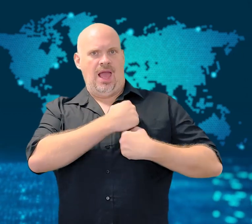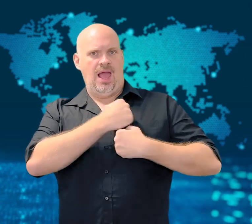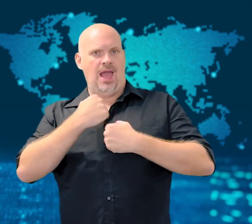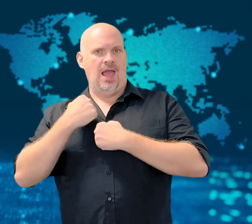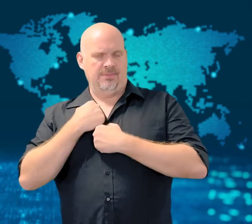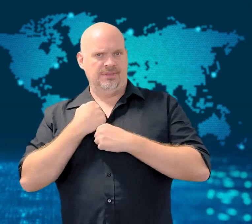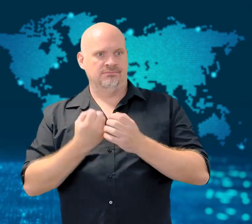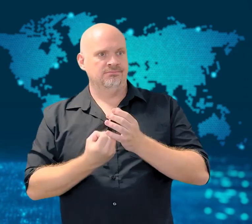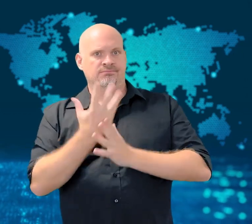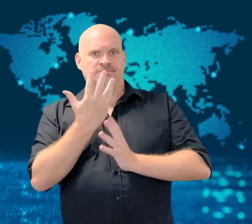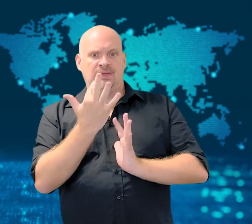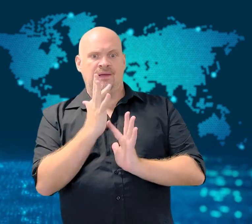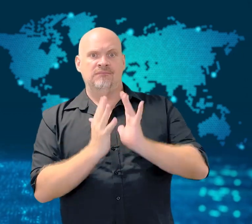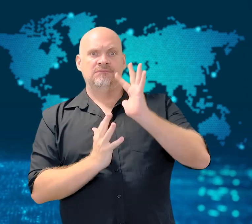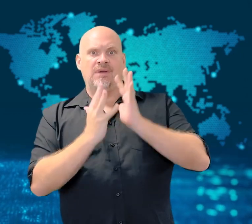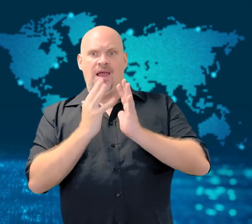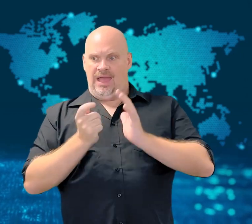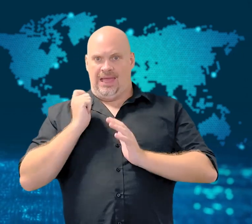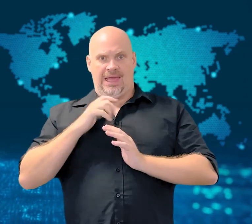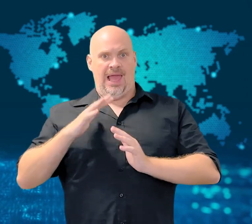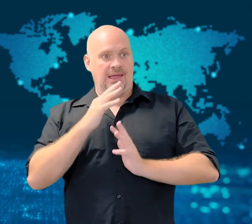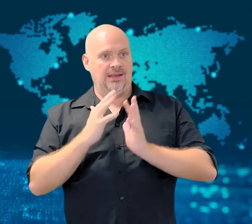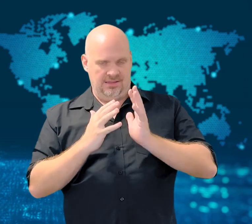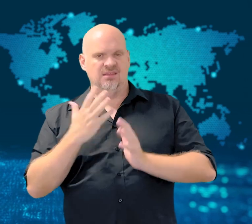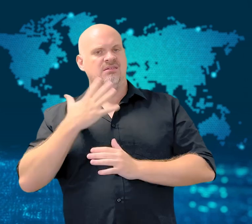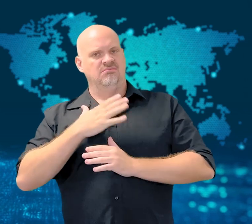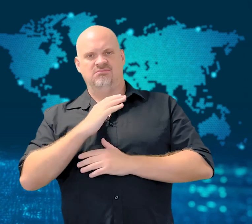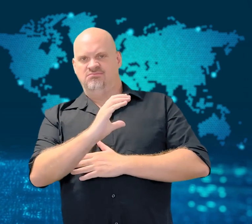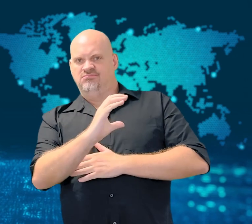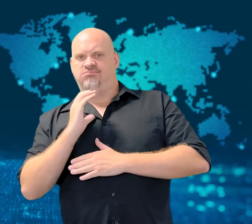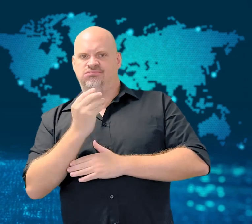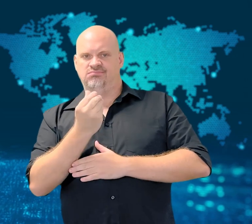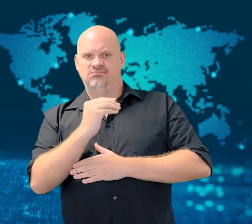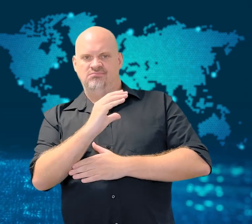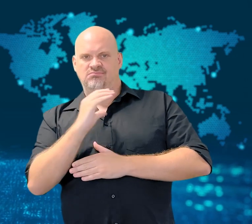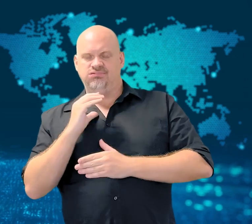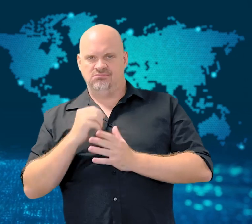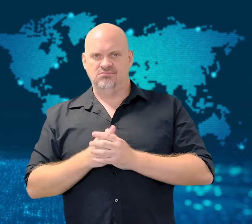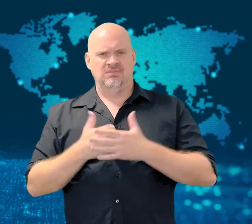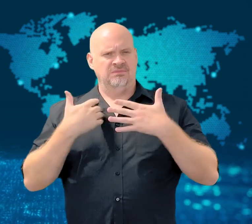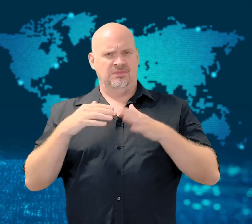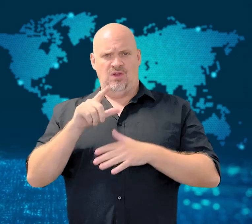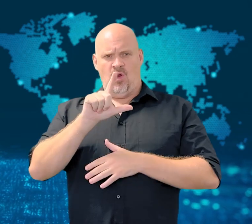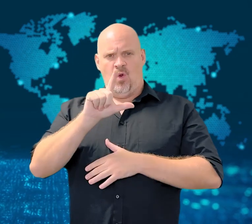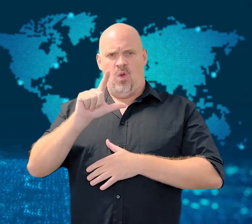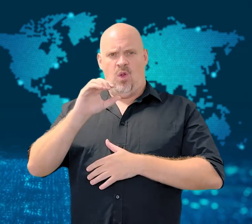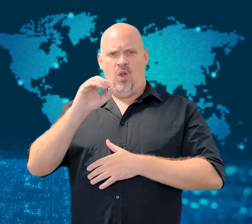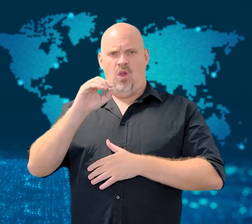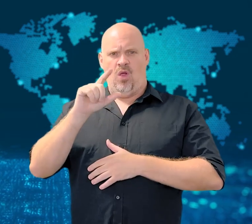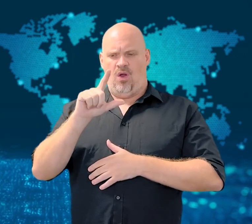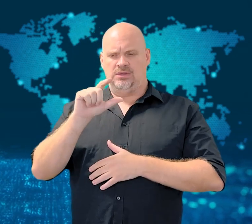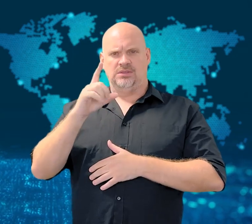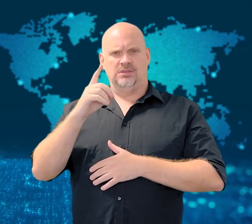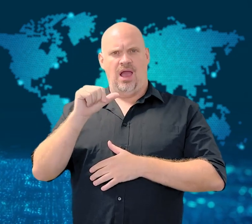the United Kingdom (UK)'s army in their country.